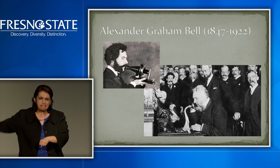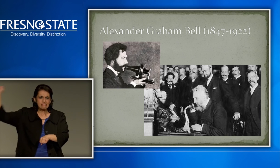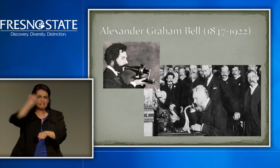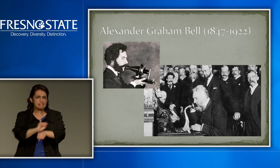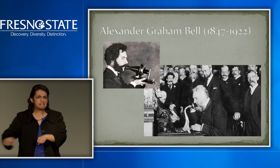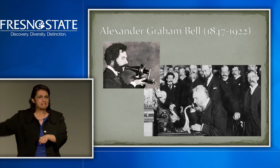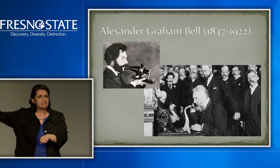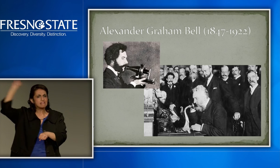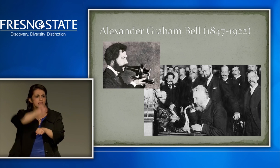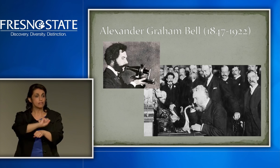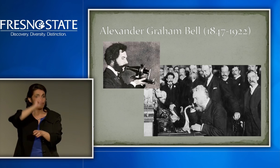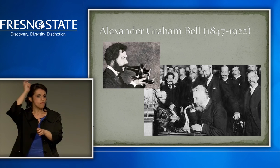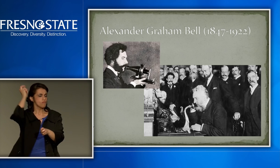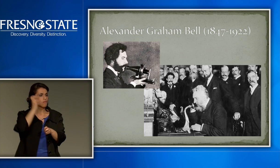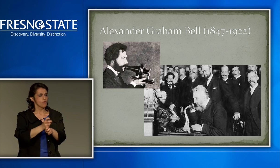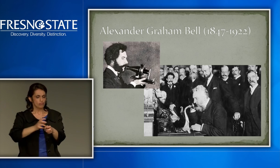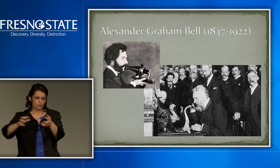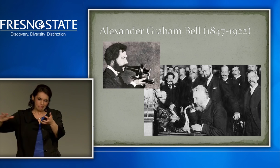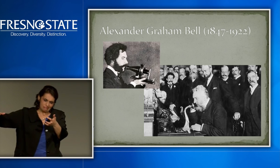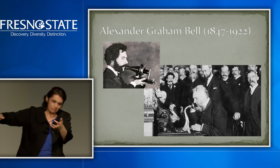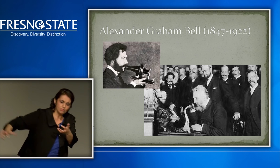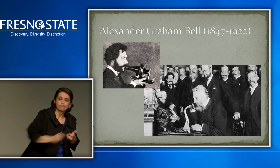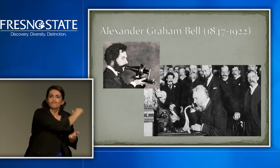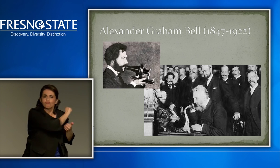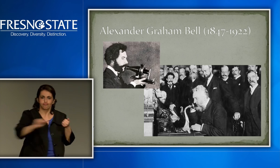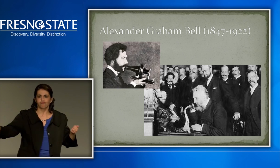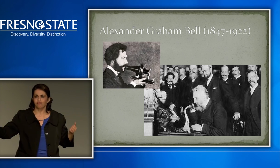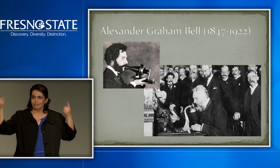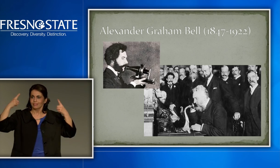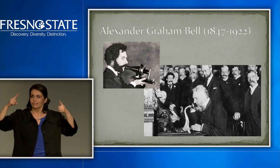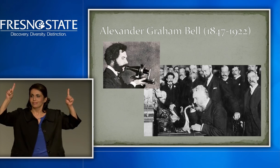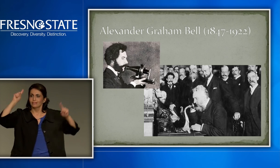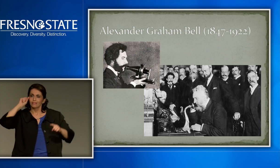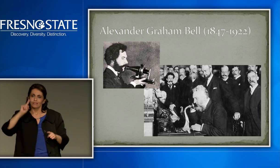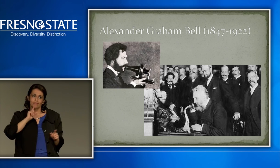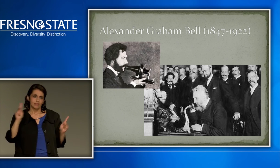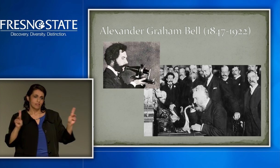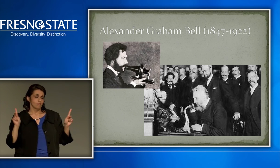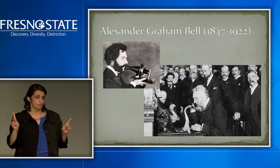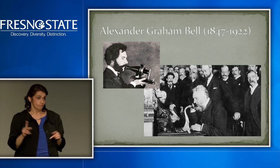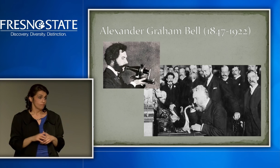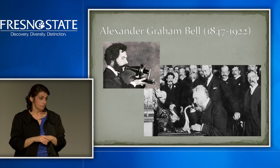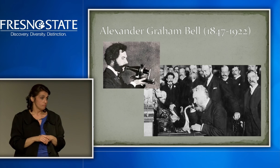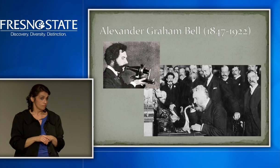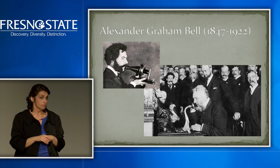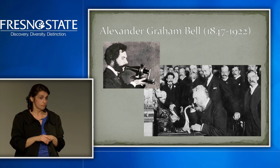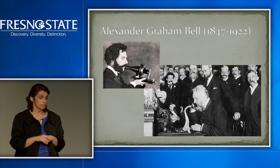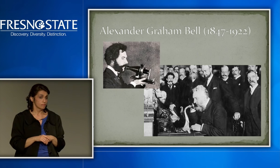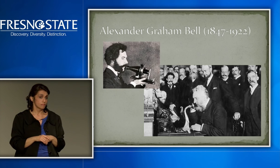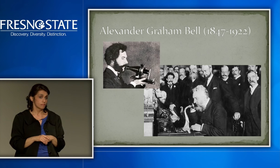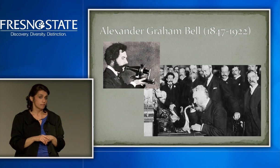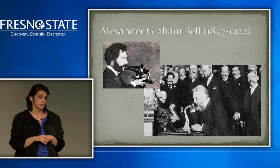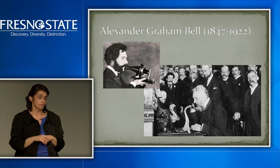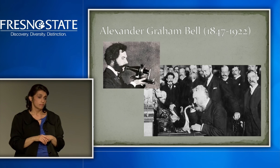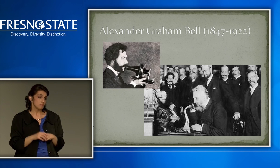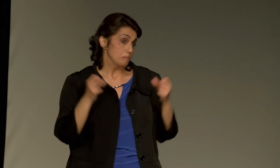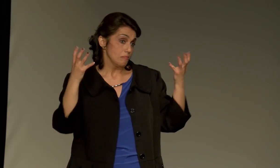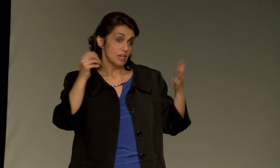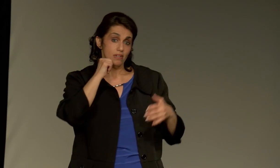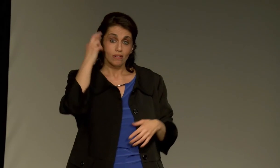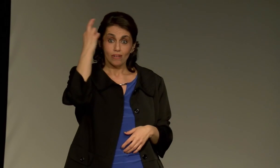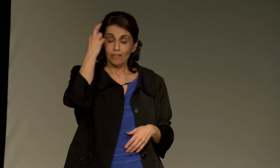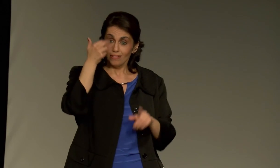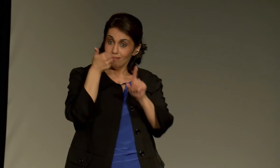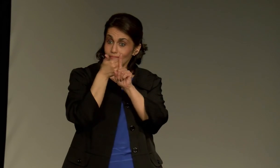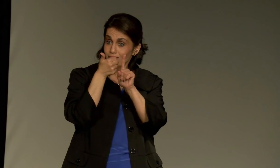Alexander Graham Bell worked very diligently to try and destroy deaf people.